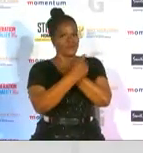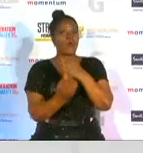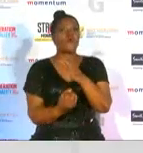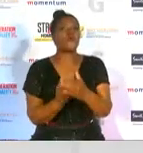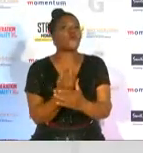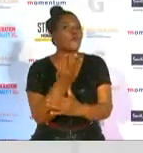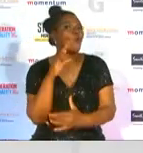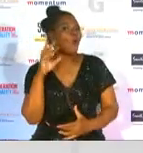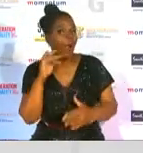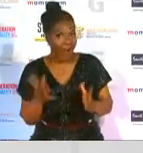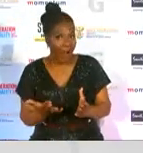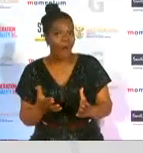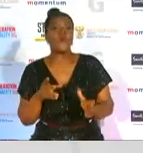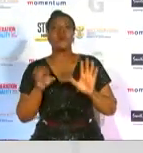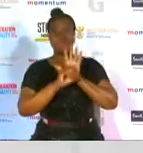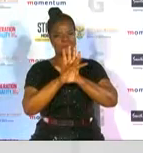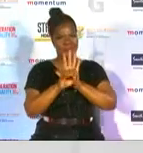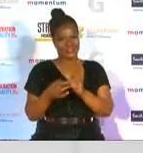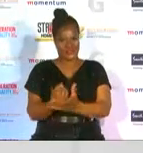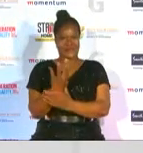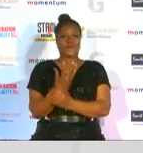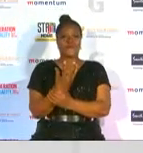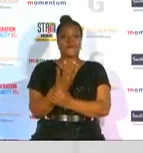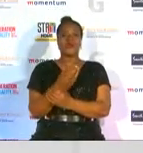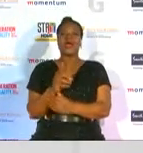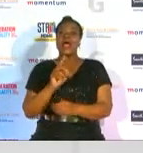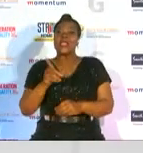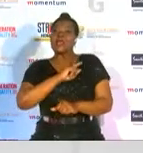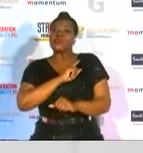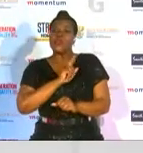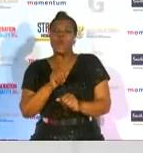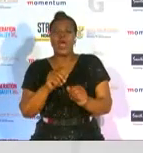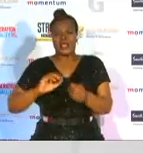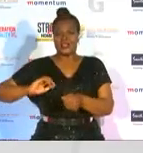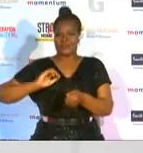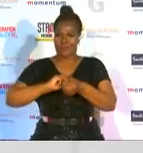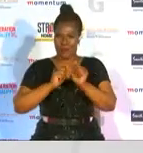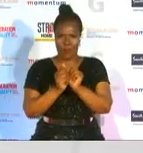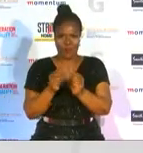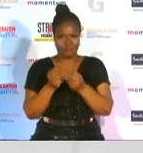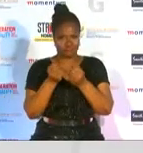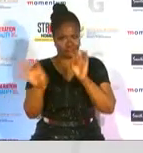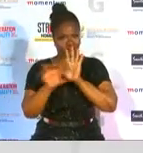grows that is why sports coverage is hugely powerful in shaping norms